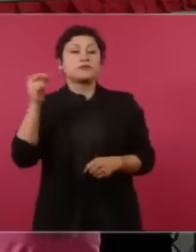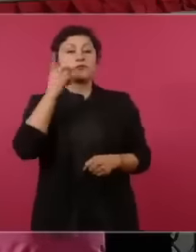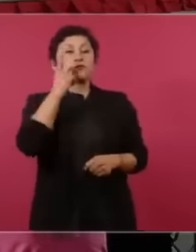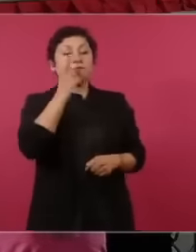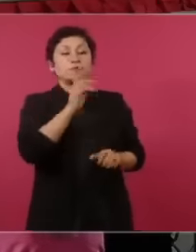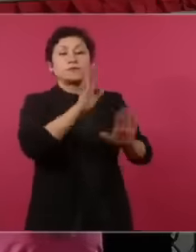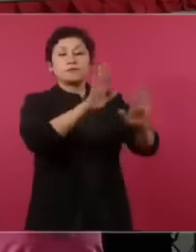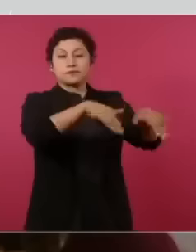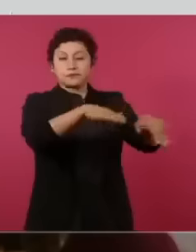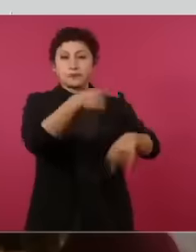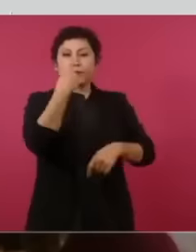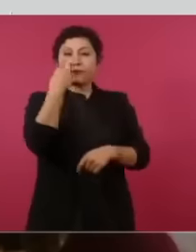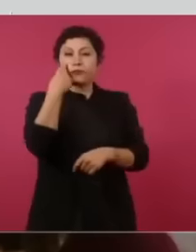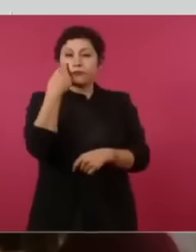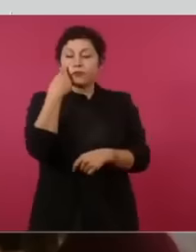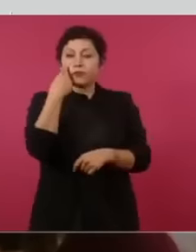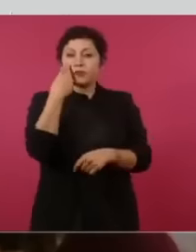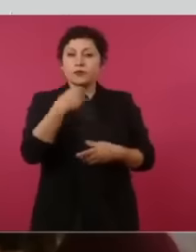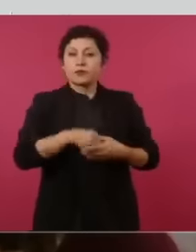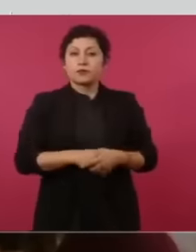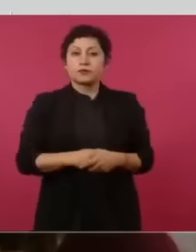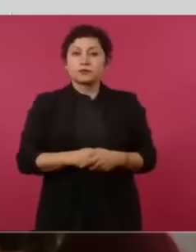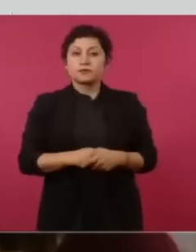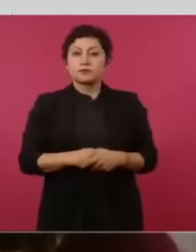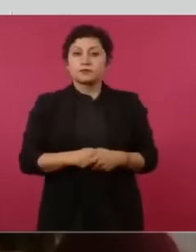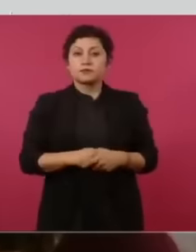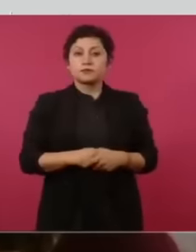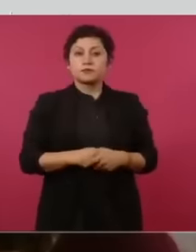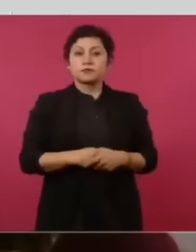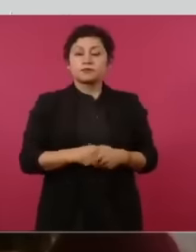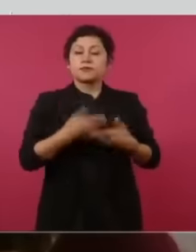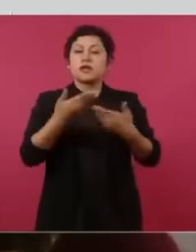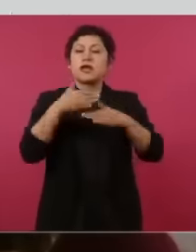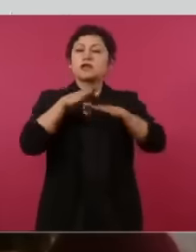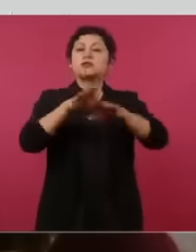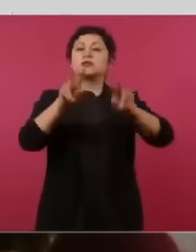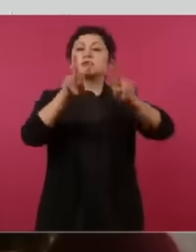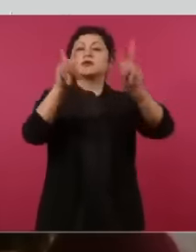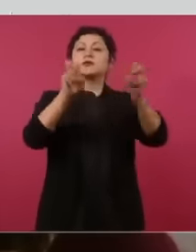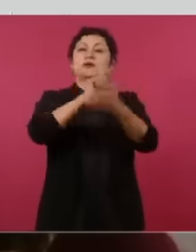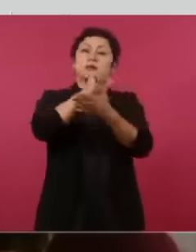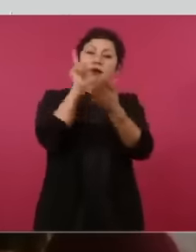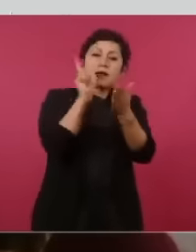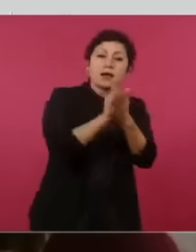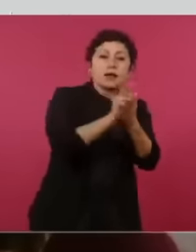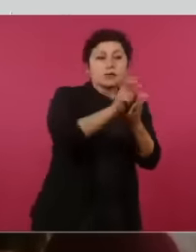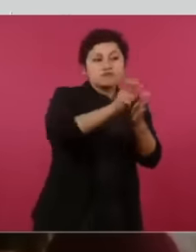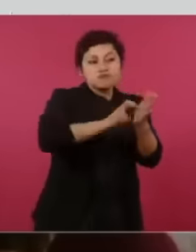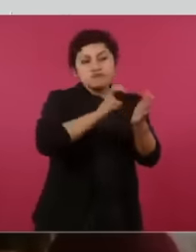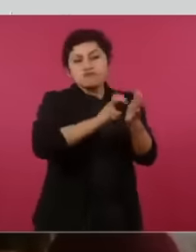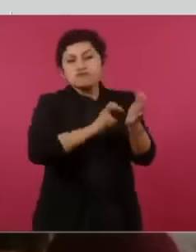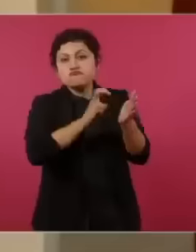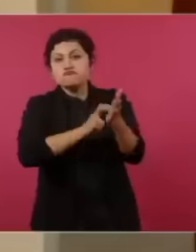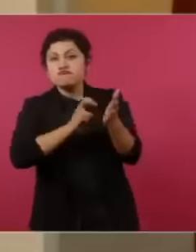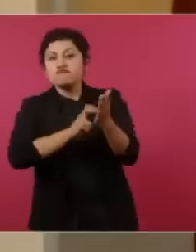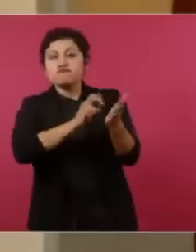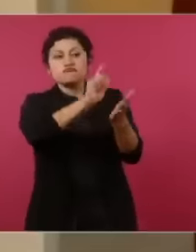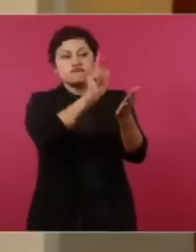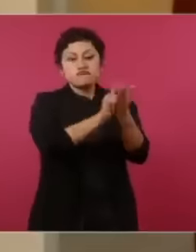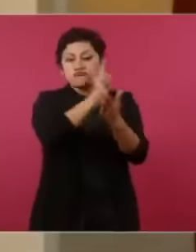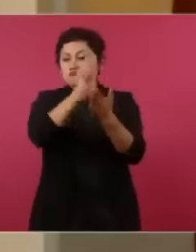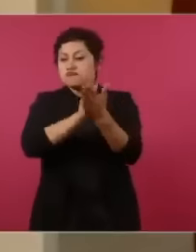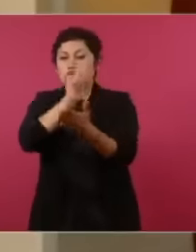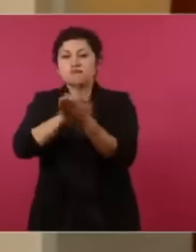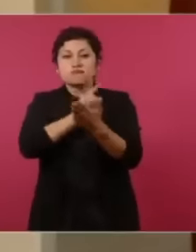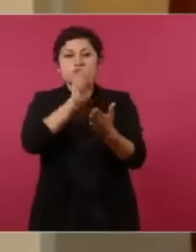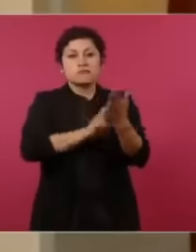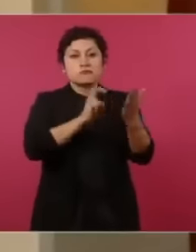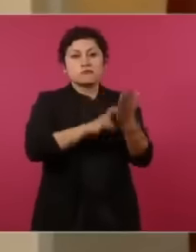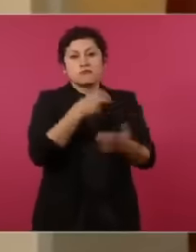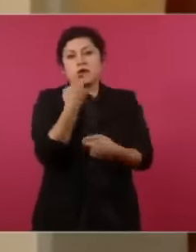Notice that the reforms are very important, you don't know, you will be more